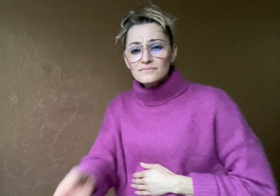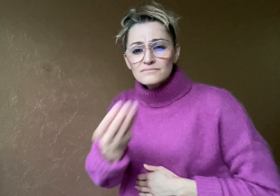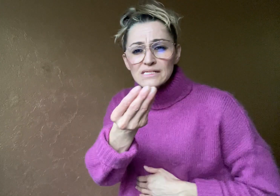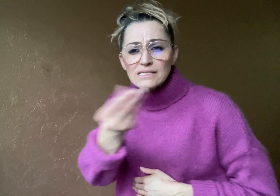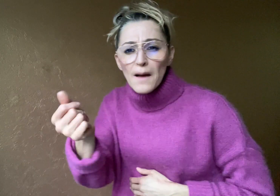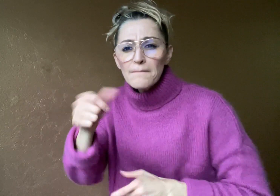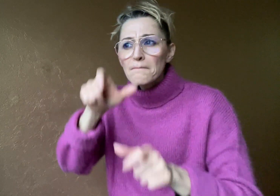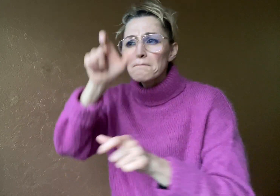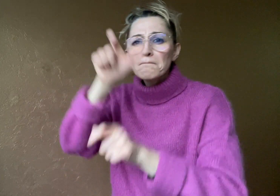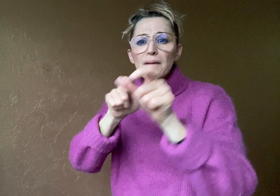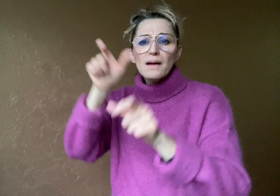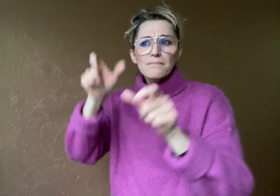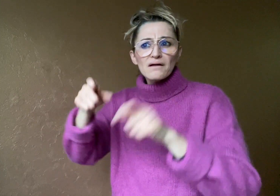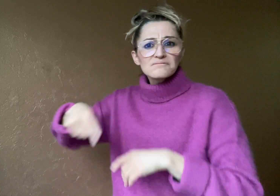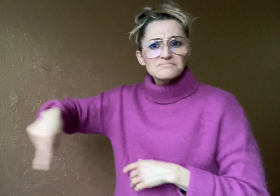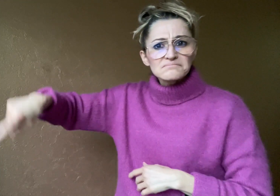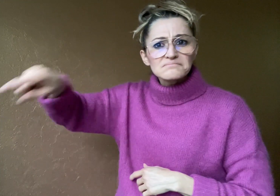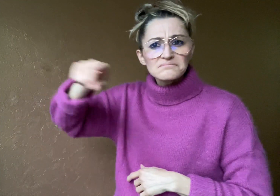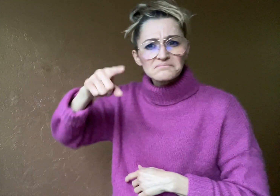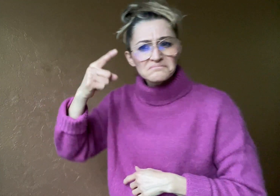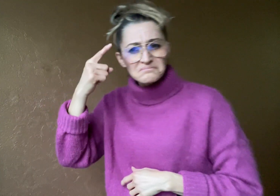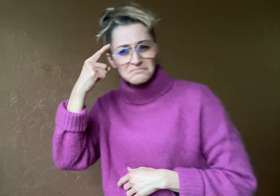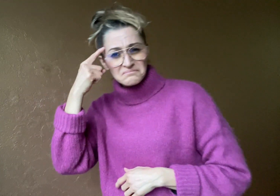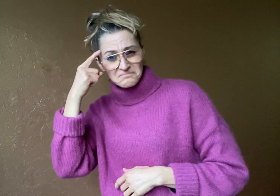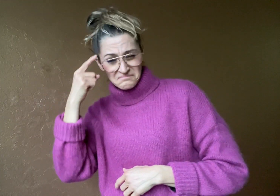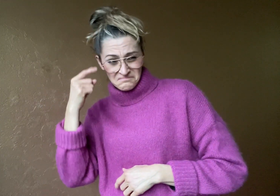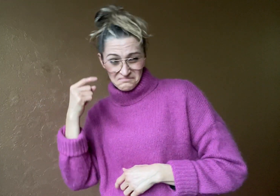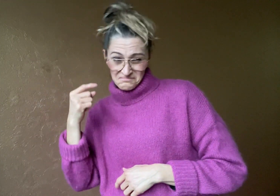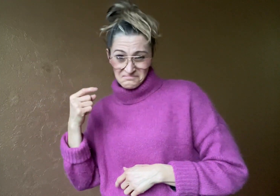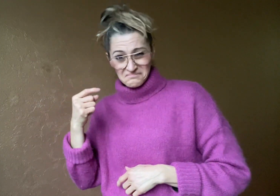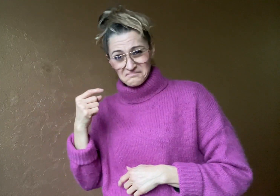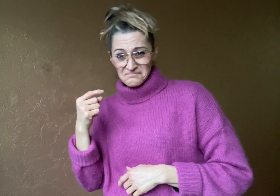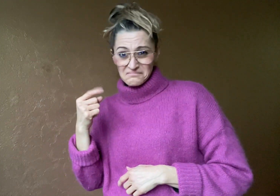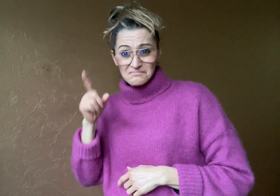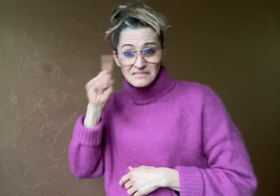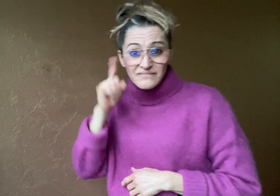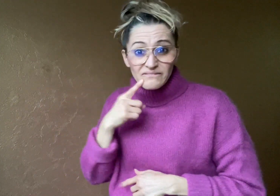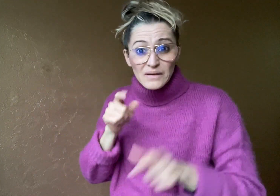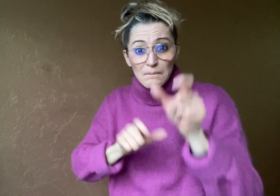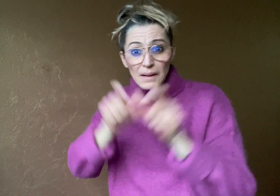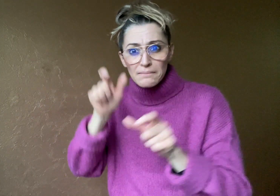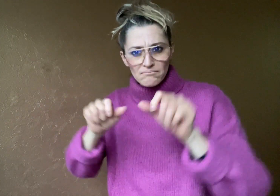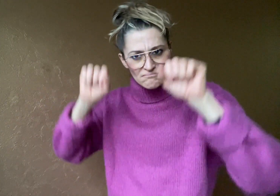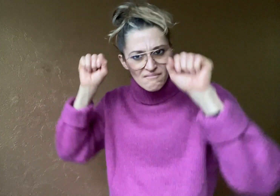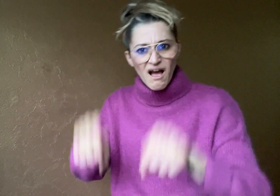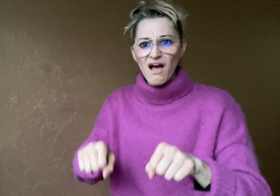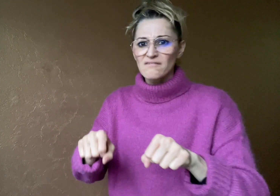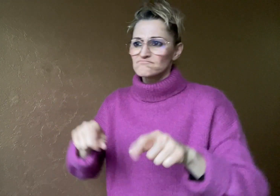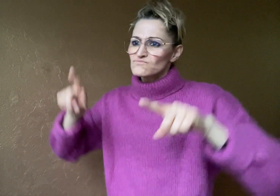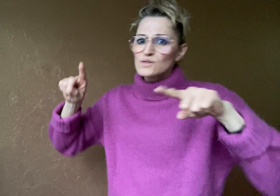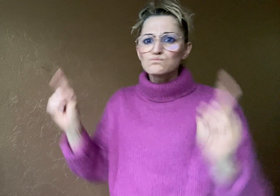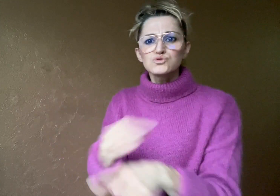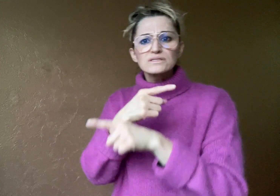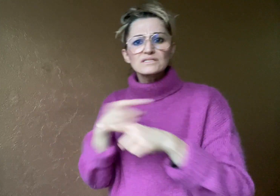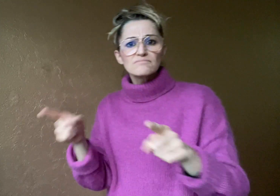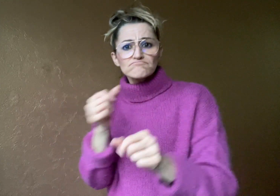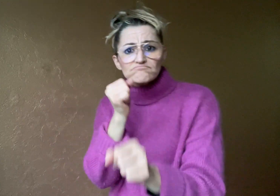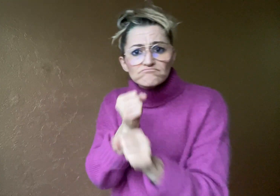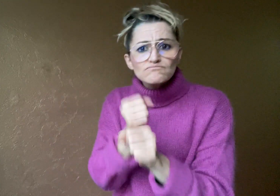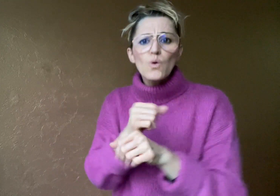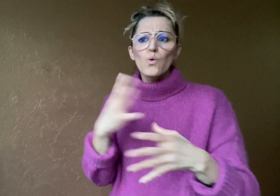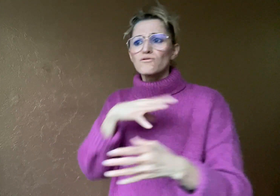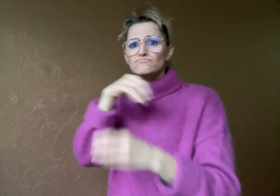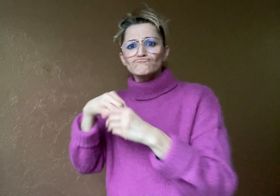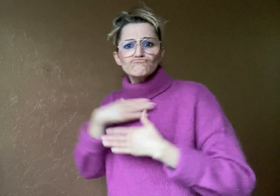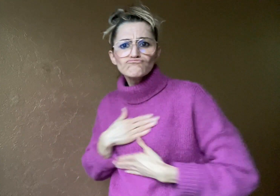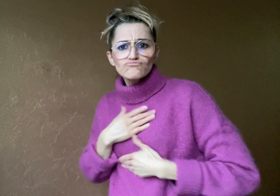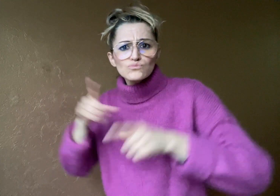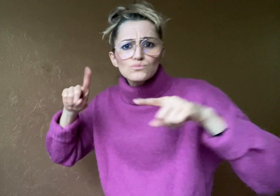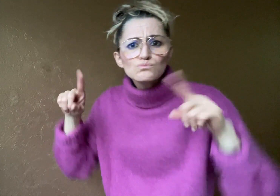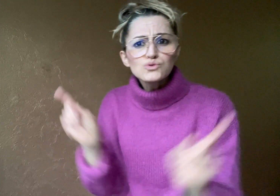Some people may doubt that Deaf people could be musicians because